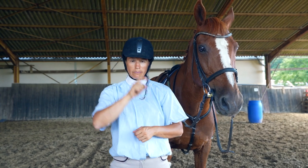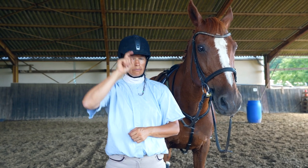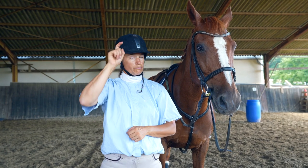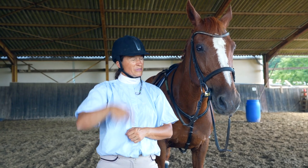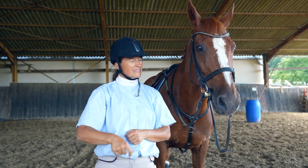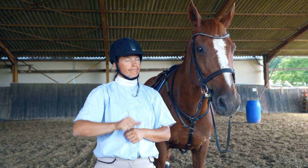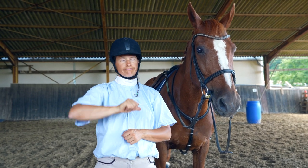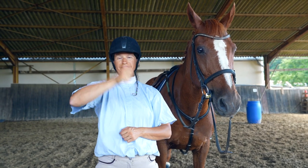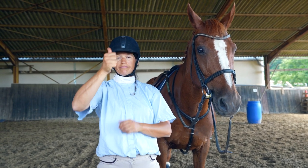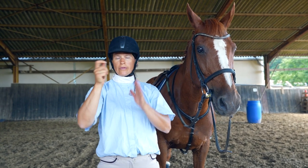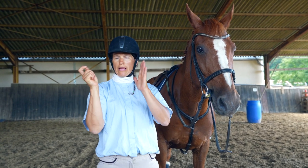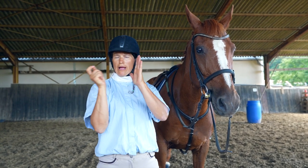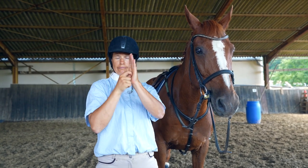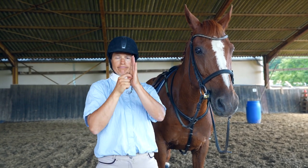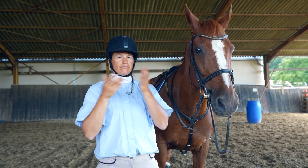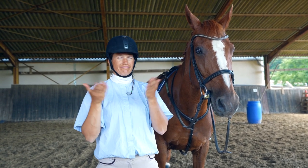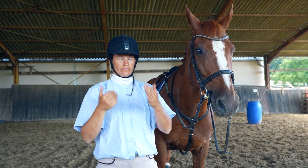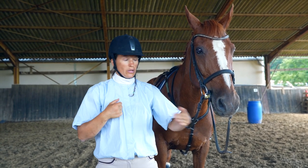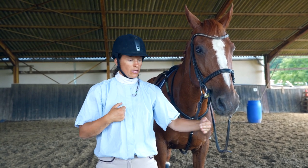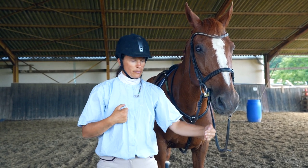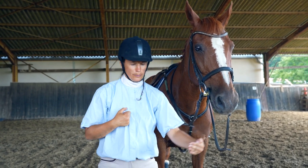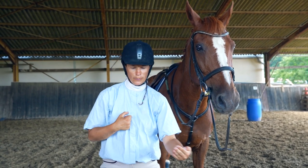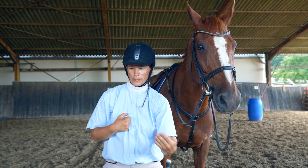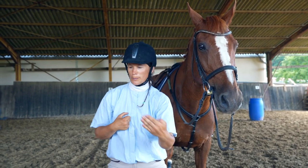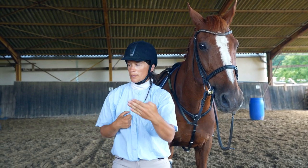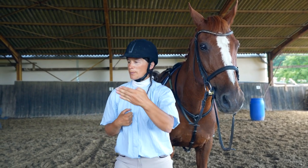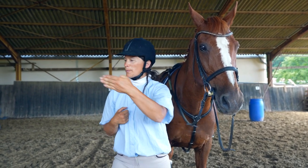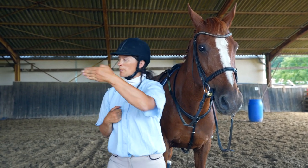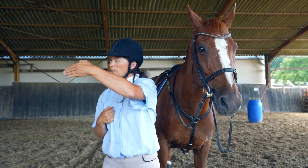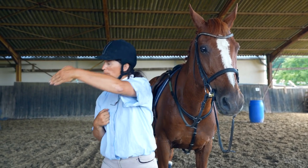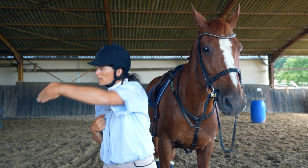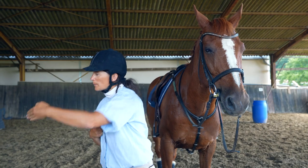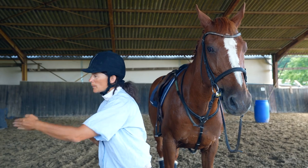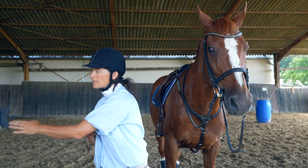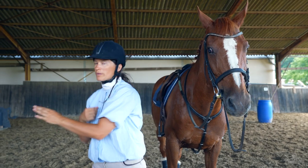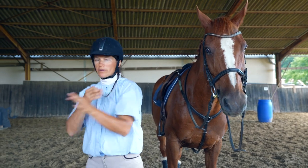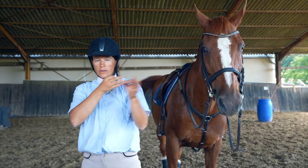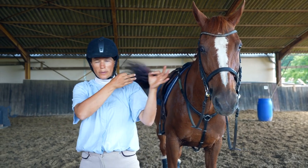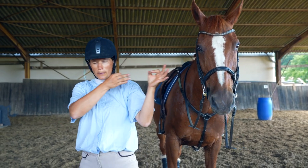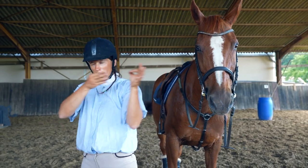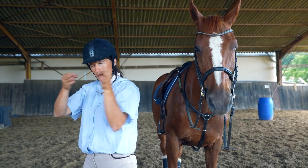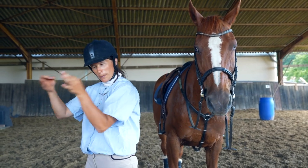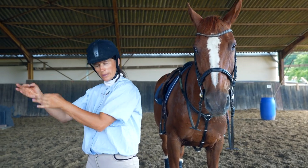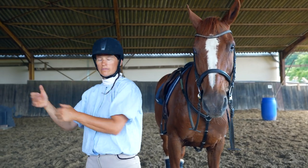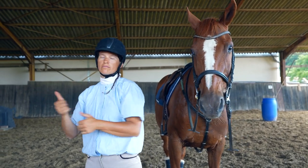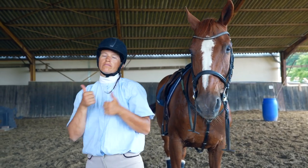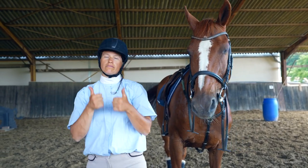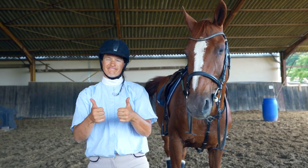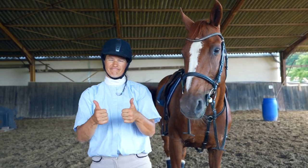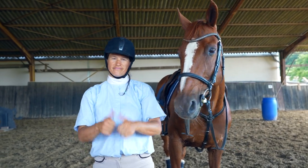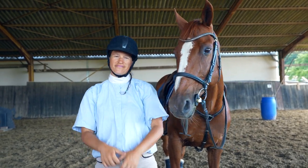A top score will result in the horse walking smoothly over the bridge.